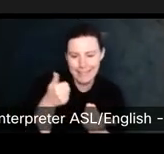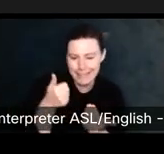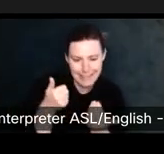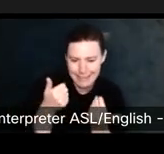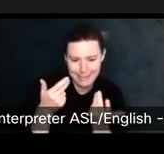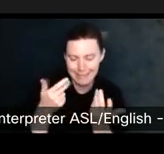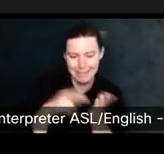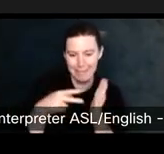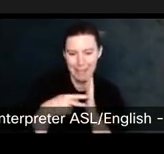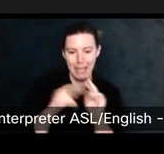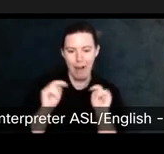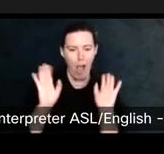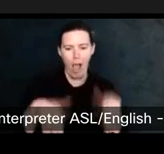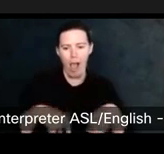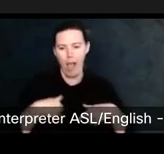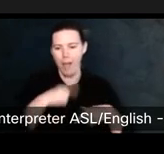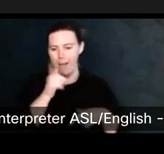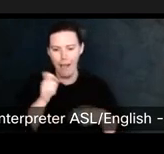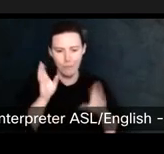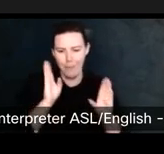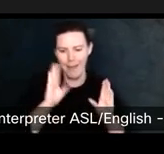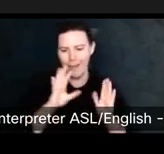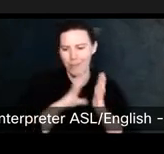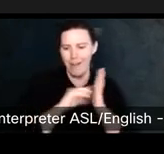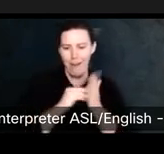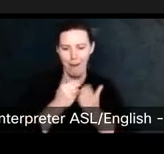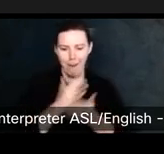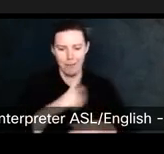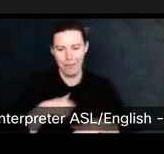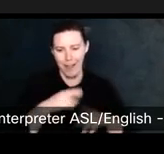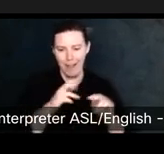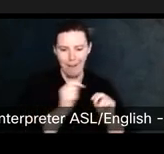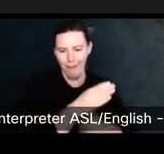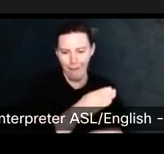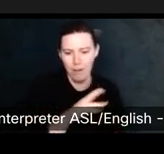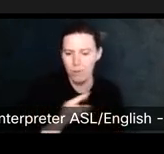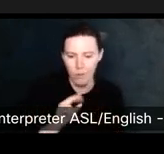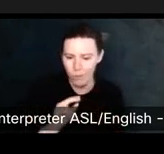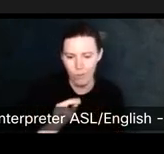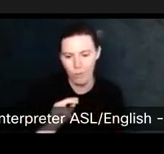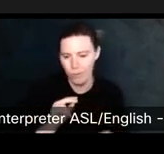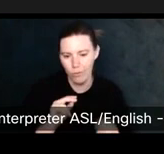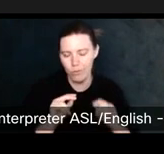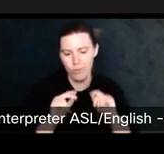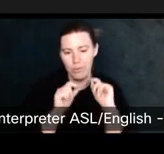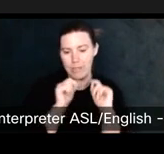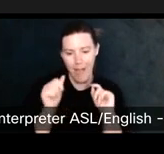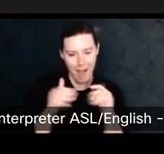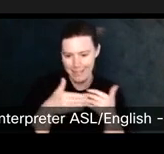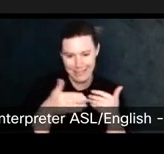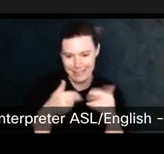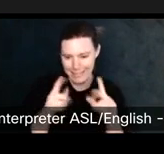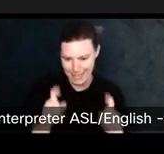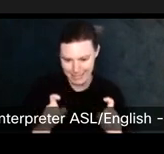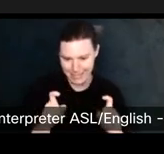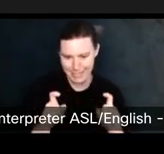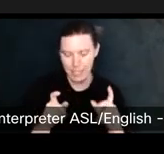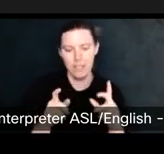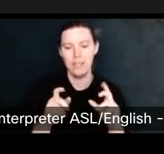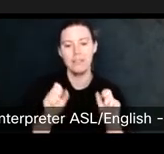And it's not easy or clear either. Um, the various test is, it can be pretty complicated.